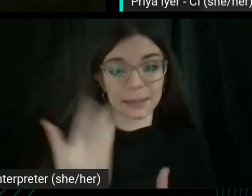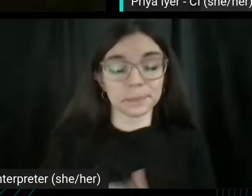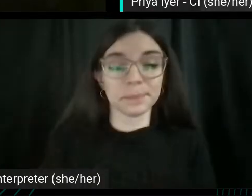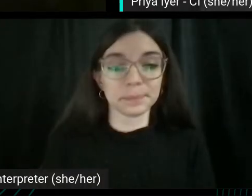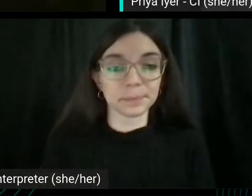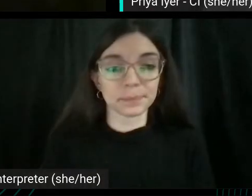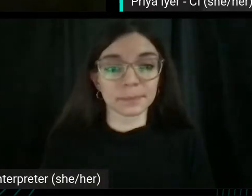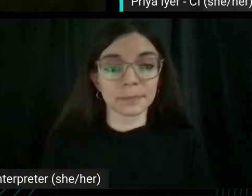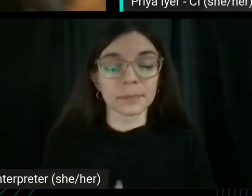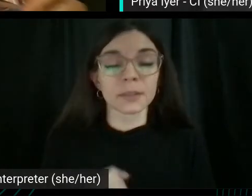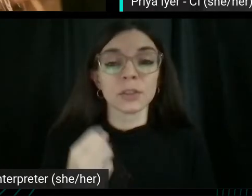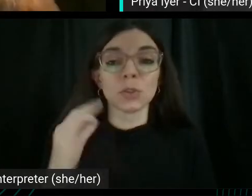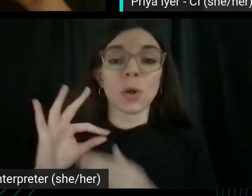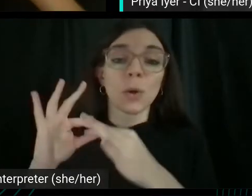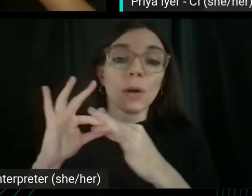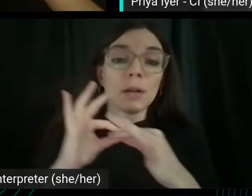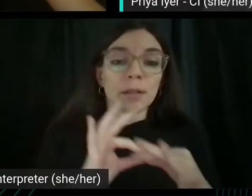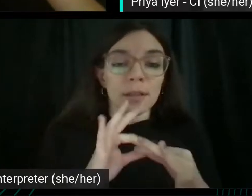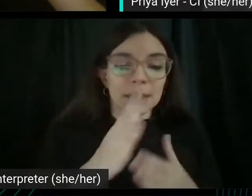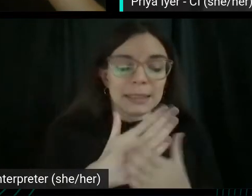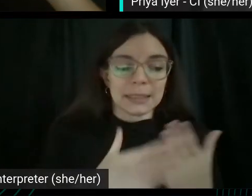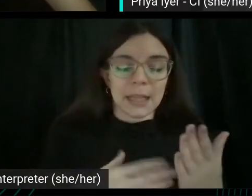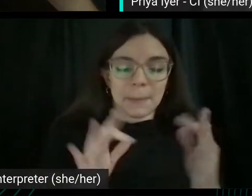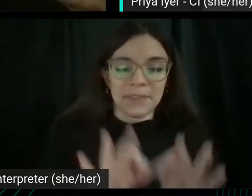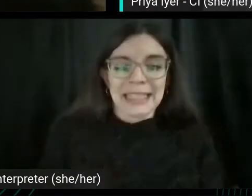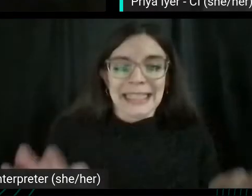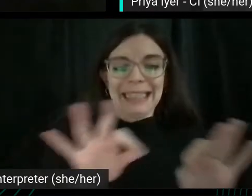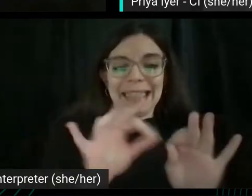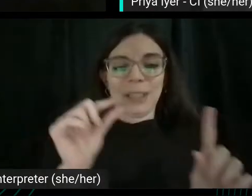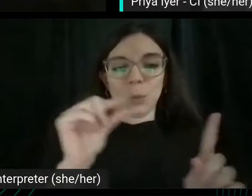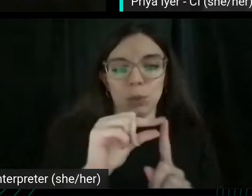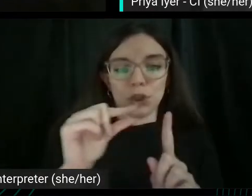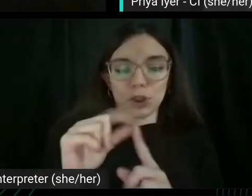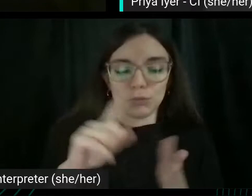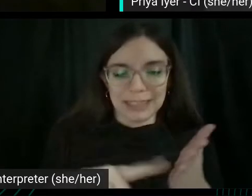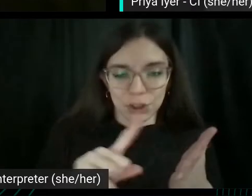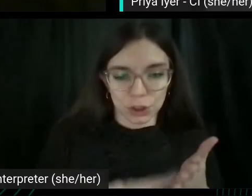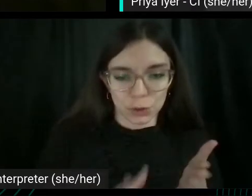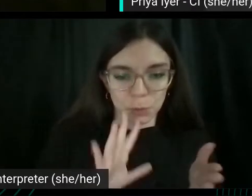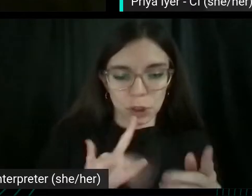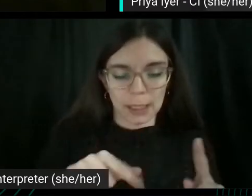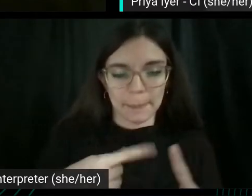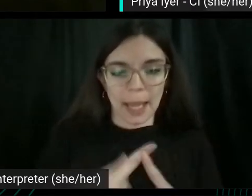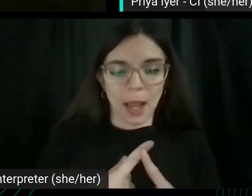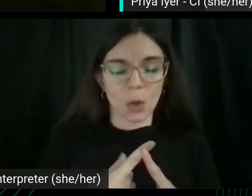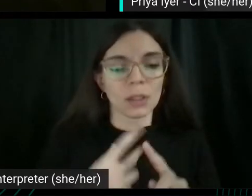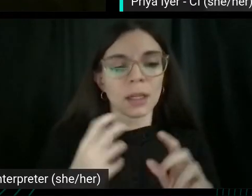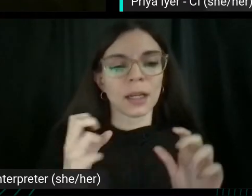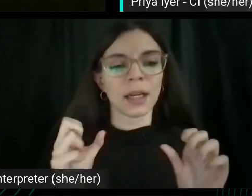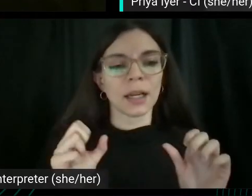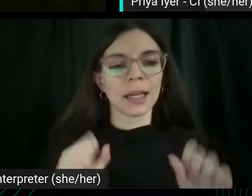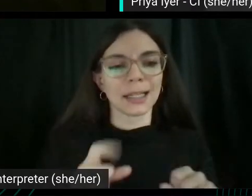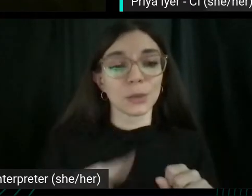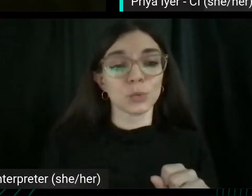So related to some of the keyword research that you were talking about. Can you just speak to? I think there's a question around this stuff.